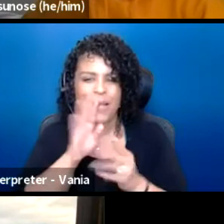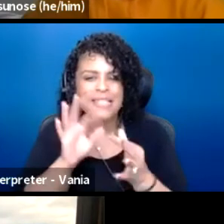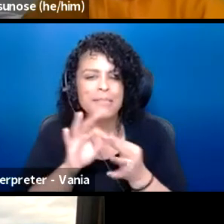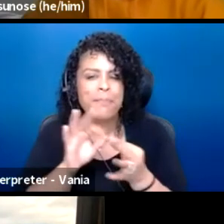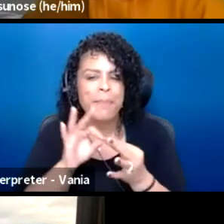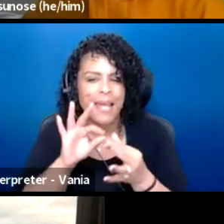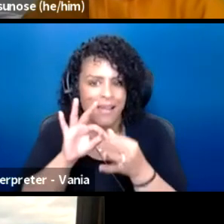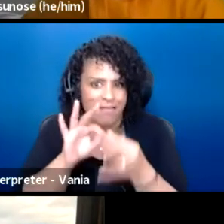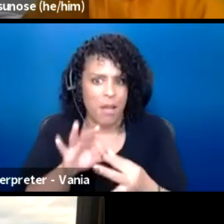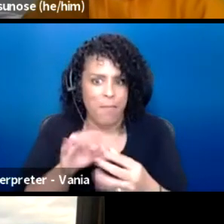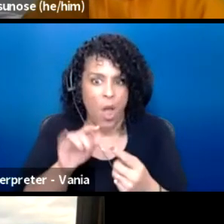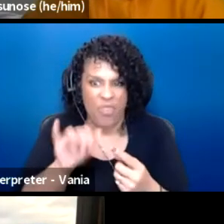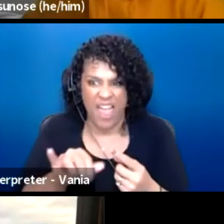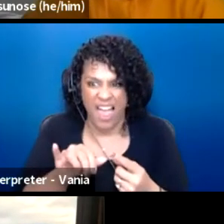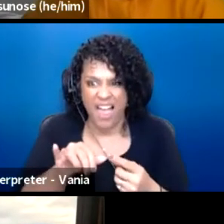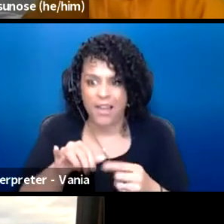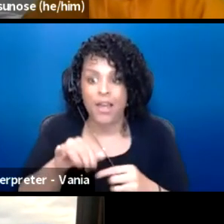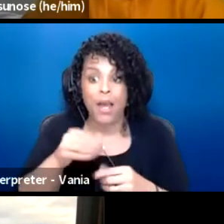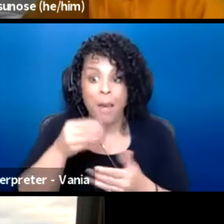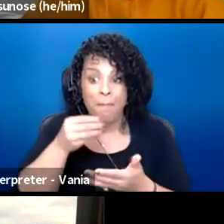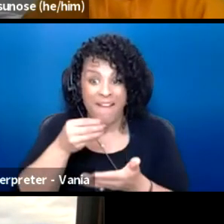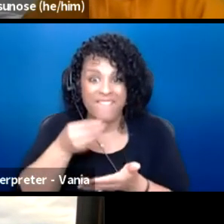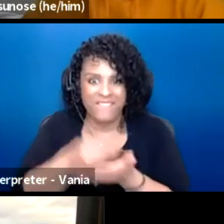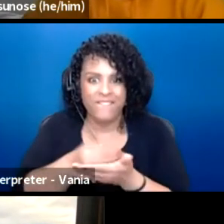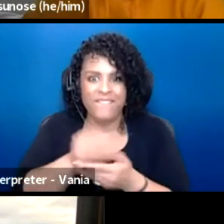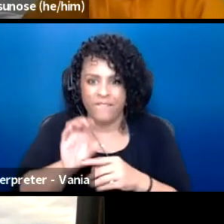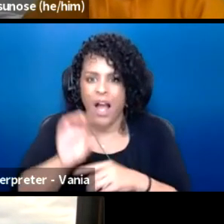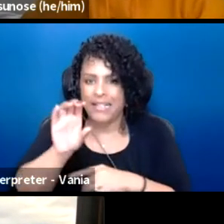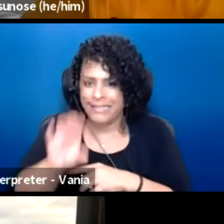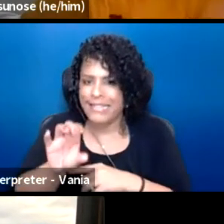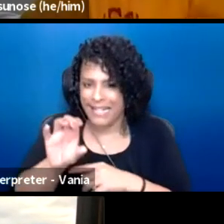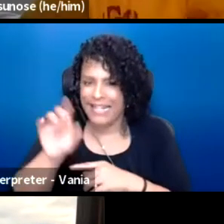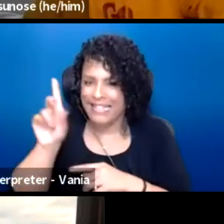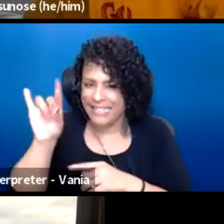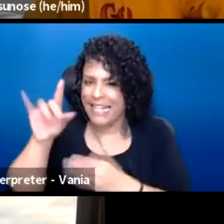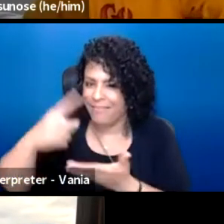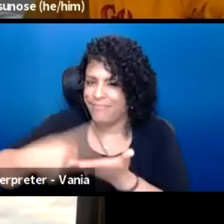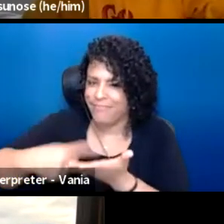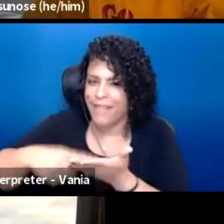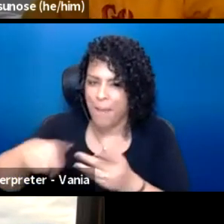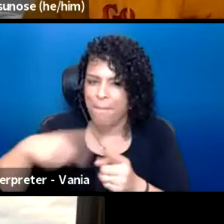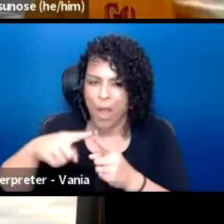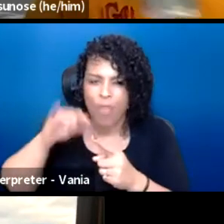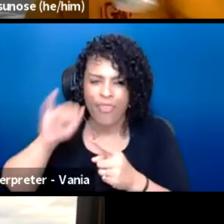'Cause funding also came up in our previous panel in this series, Re-imagined black theater